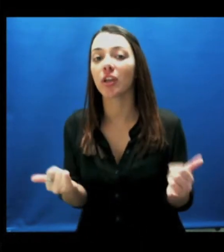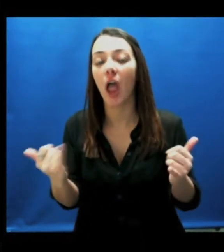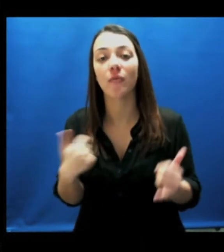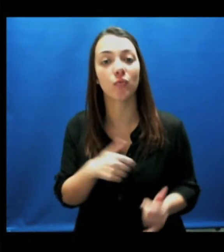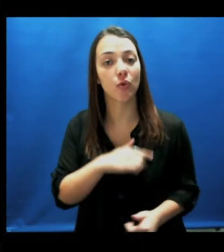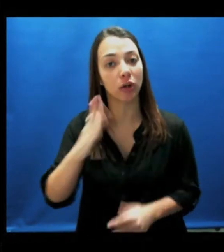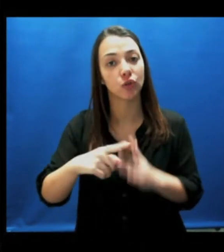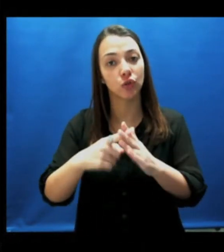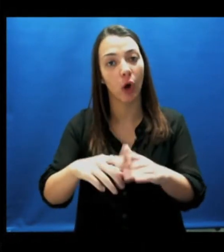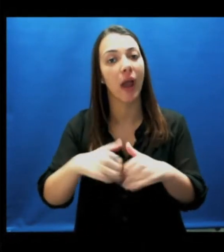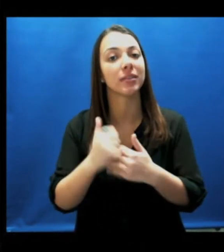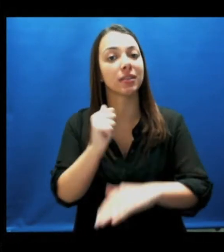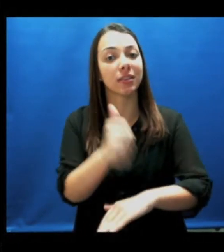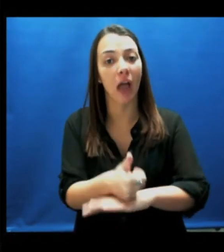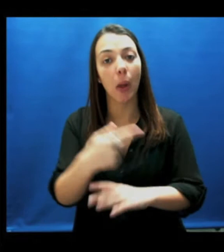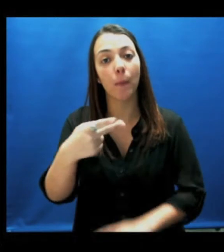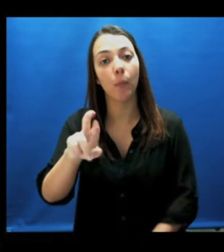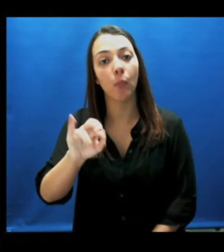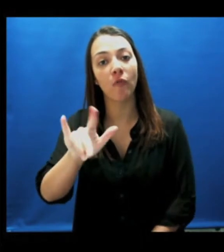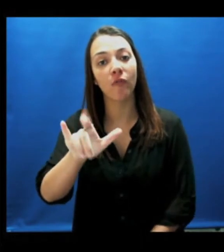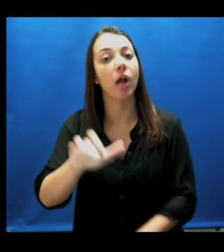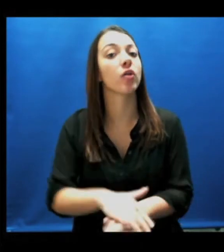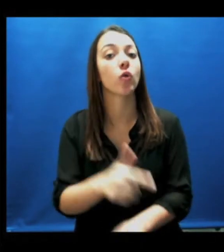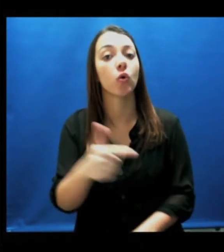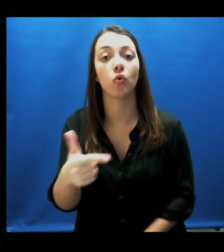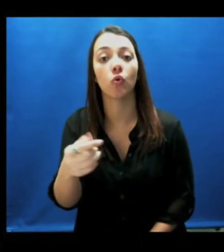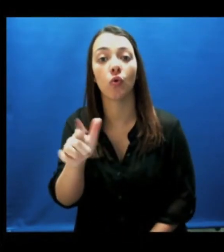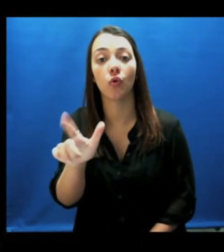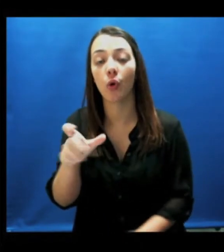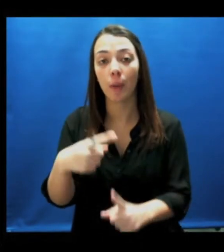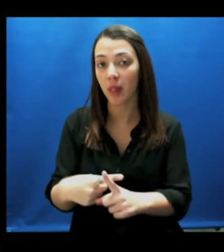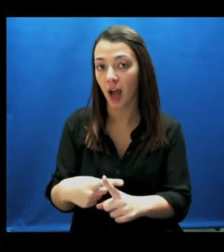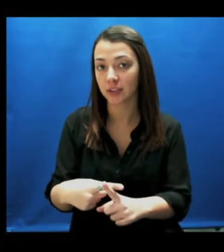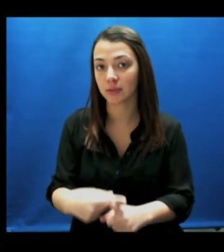Today we will show you how to set up your profile on Google+